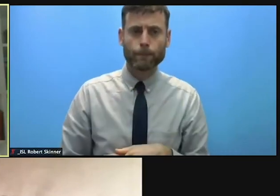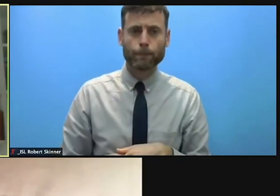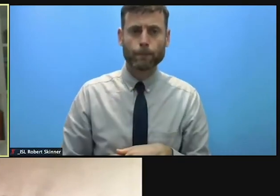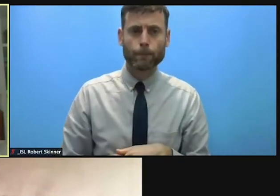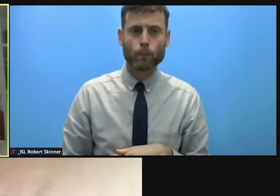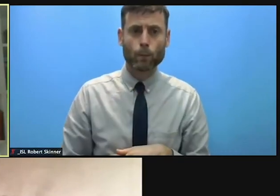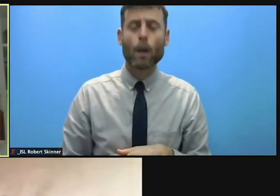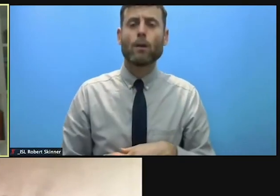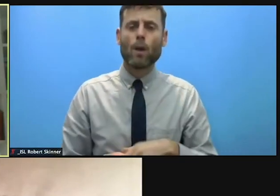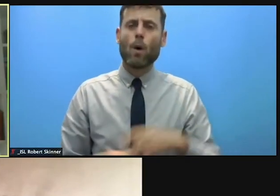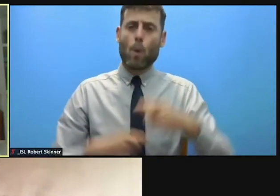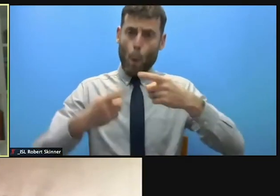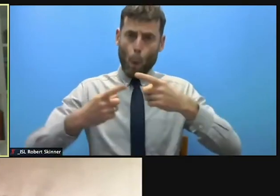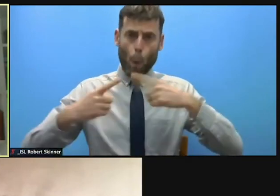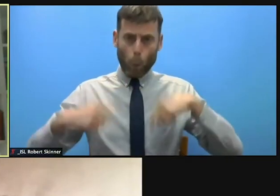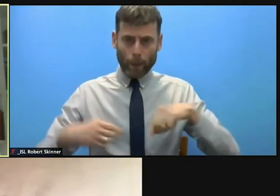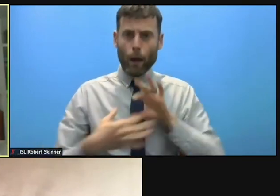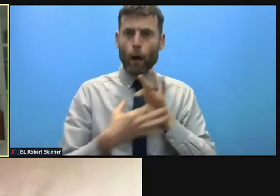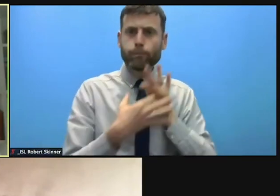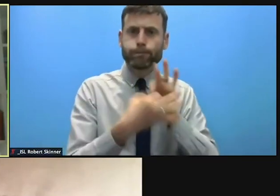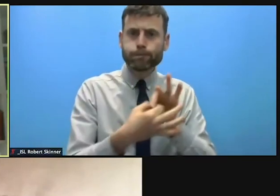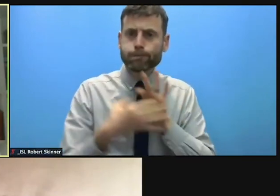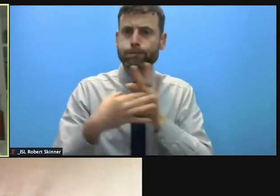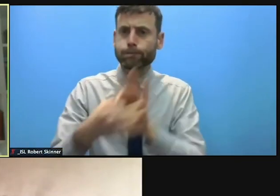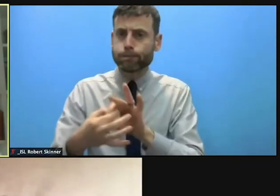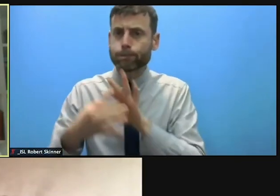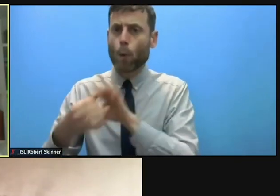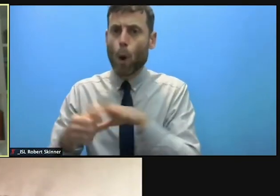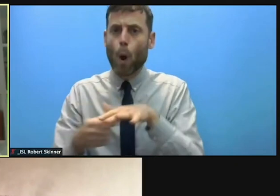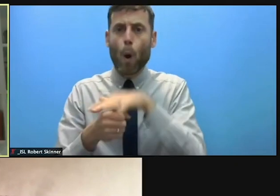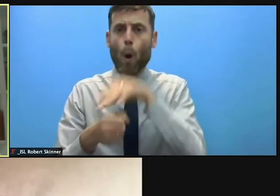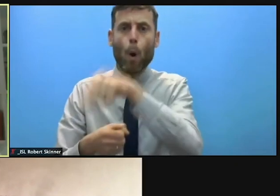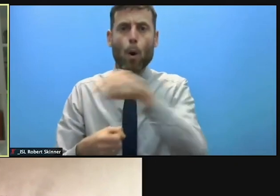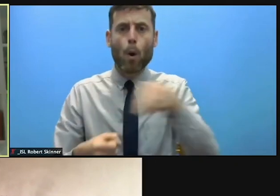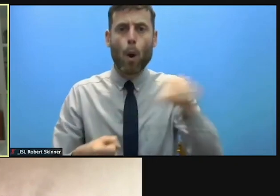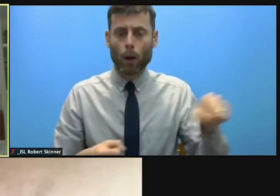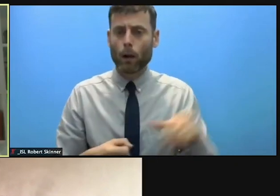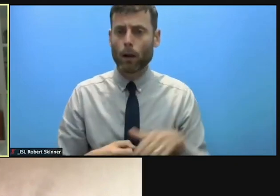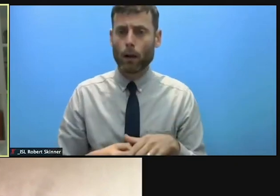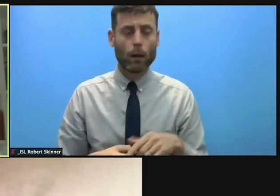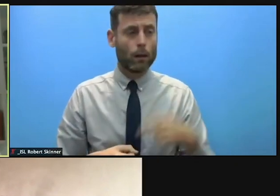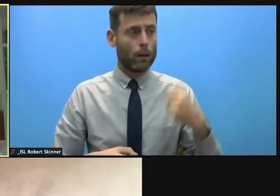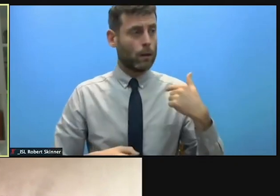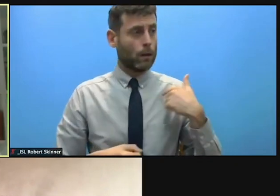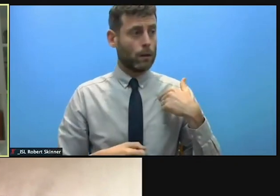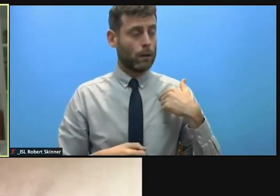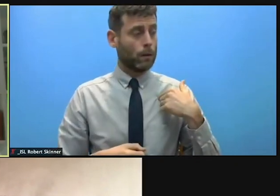local actors in our front line protection work we aren't simply transferring risks in some of